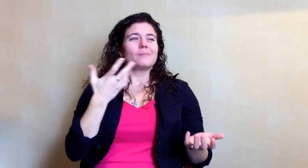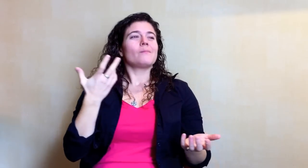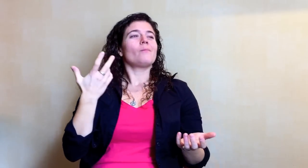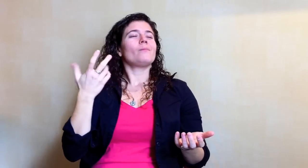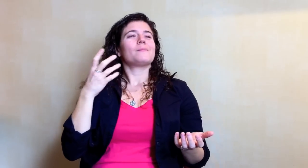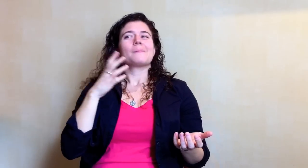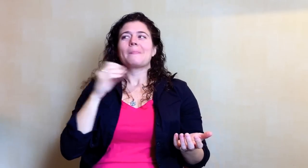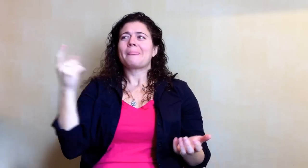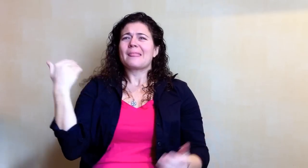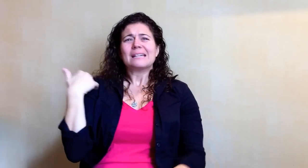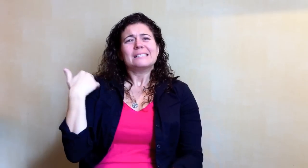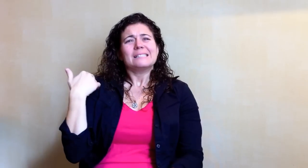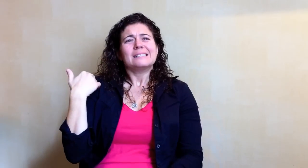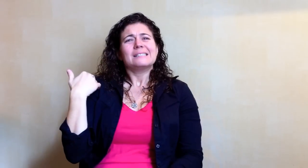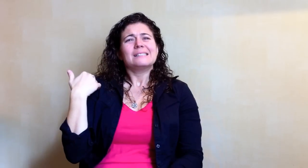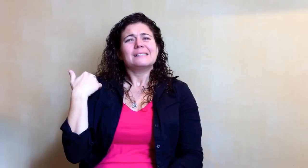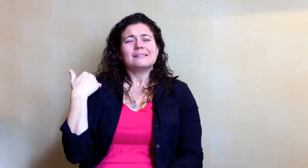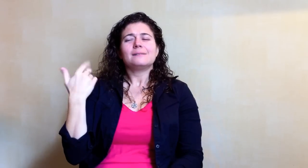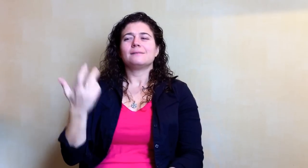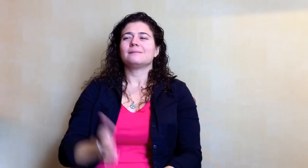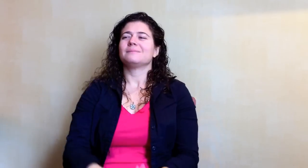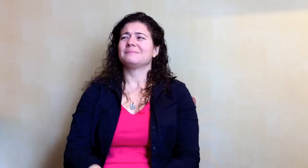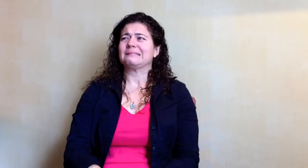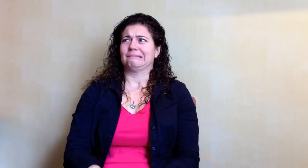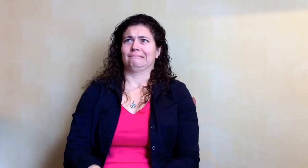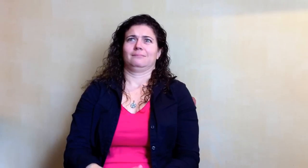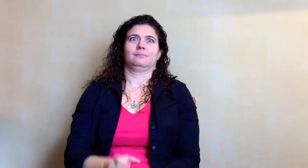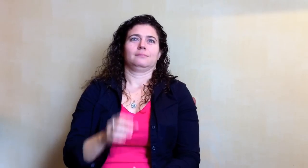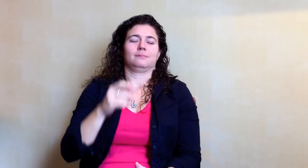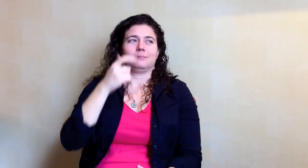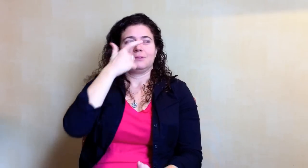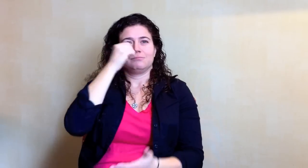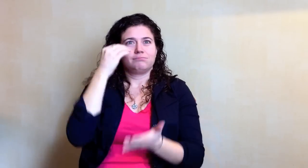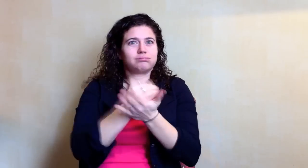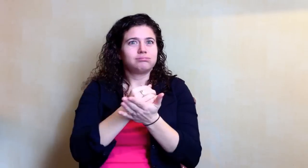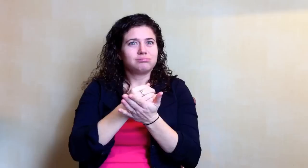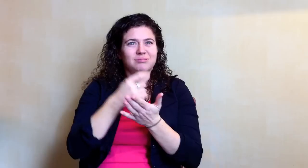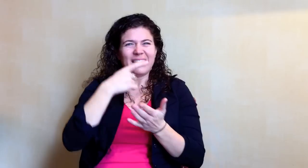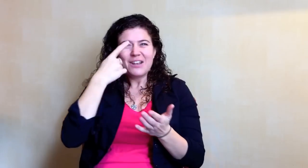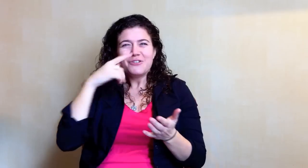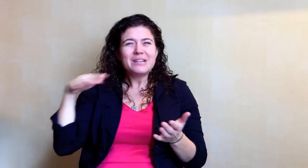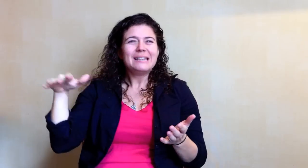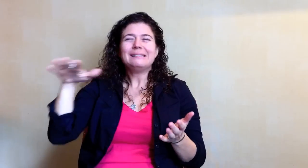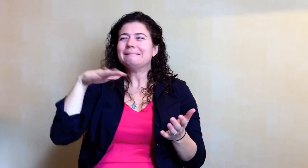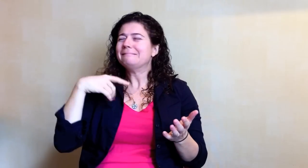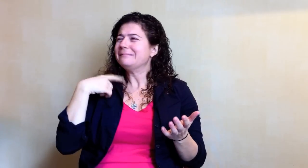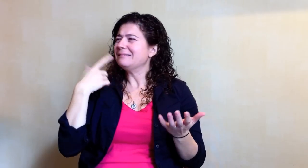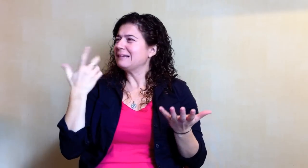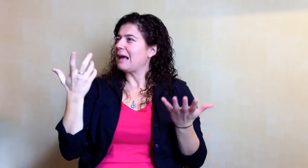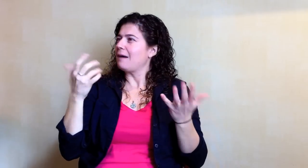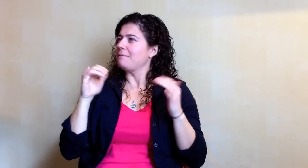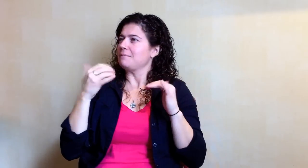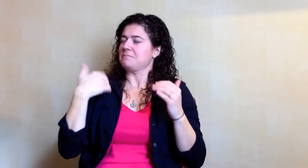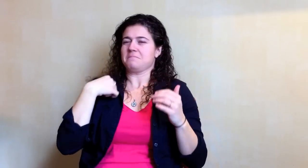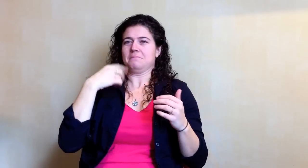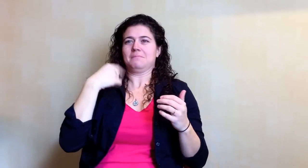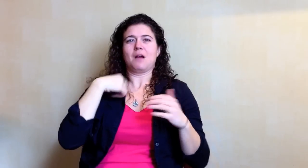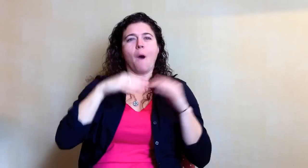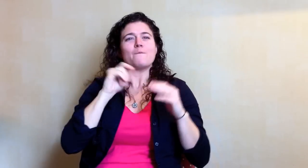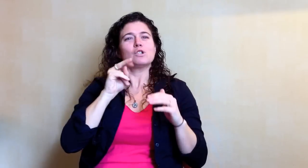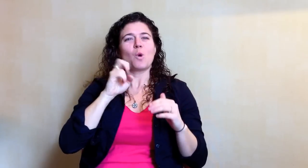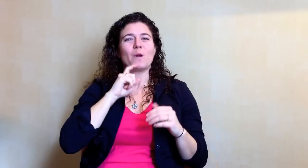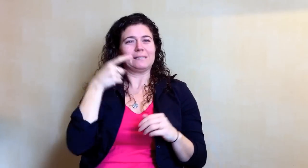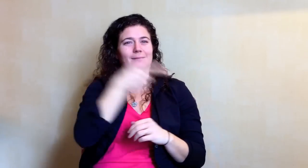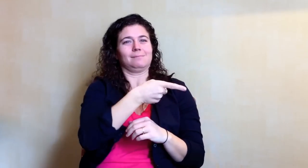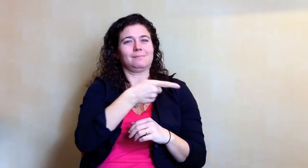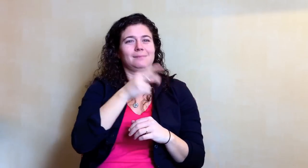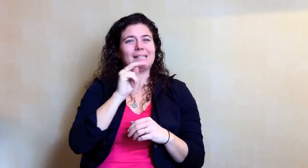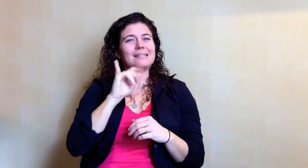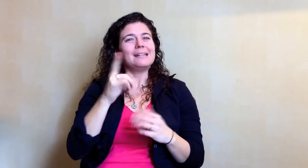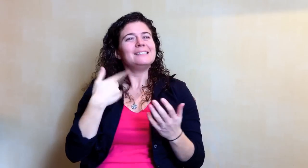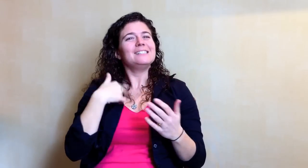They kept pushing me to run for it and I had zero interest! All hearing, my comfort zone was at NTID.